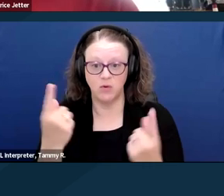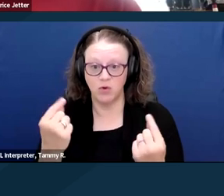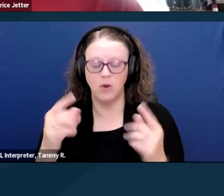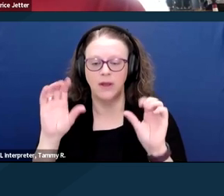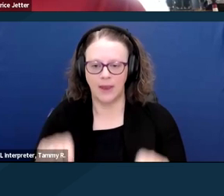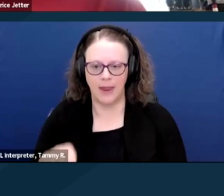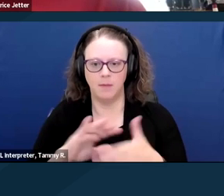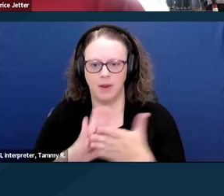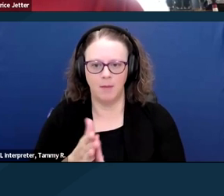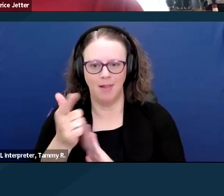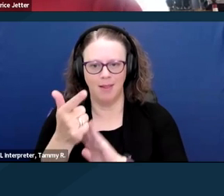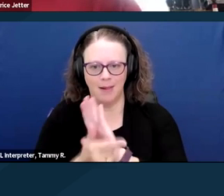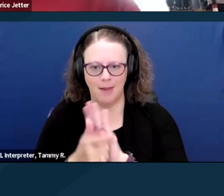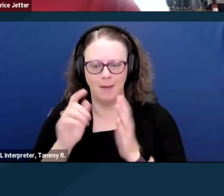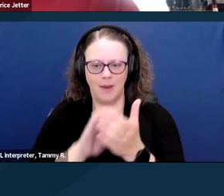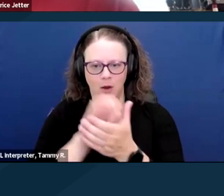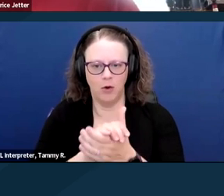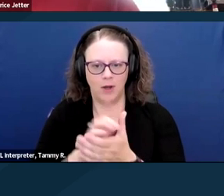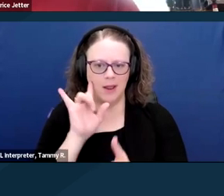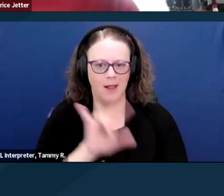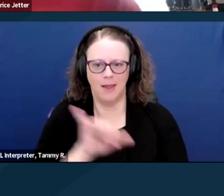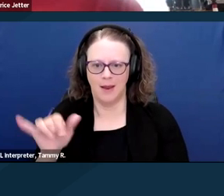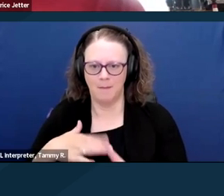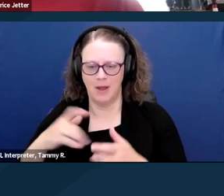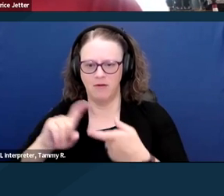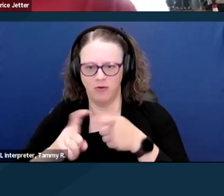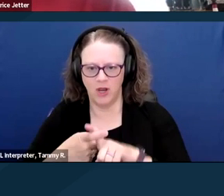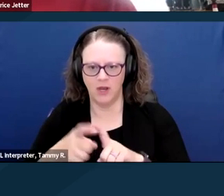like my friend Lori Long that I met,